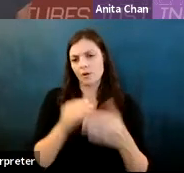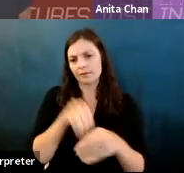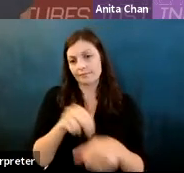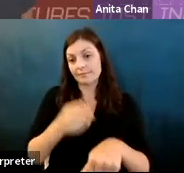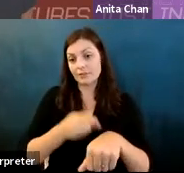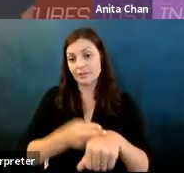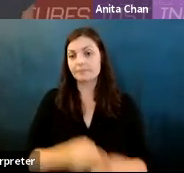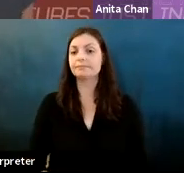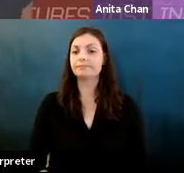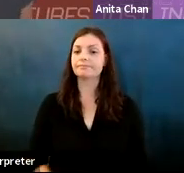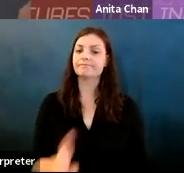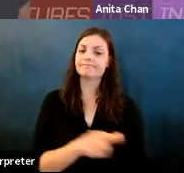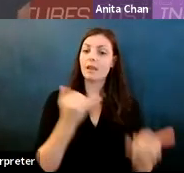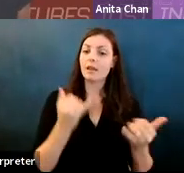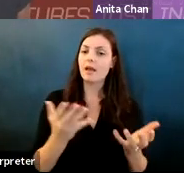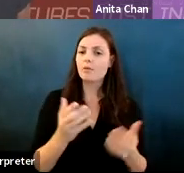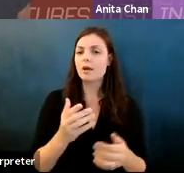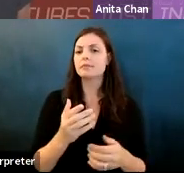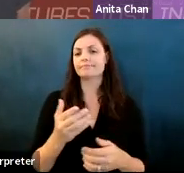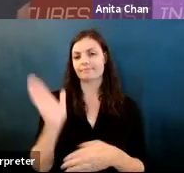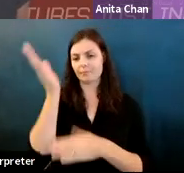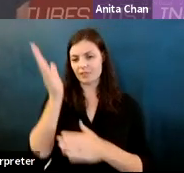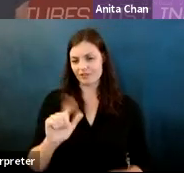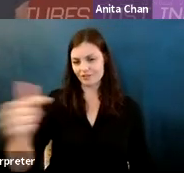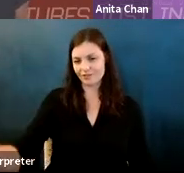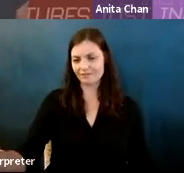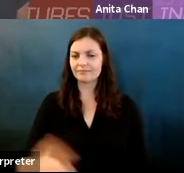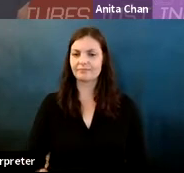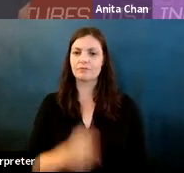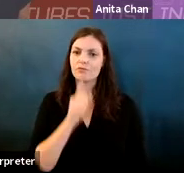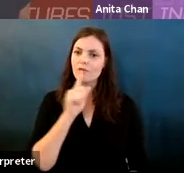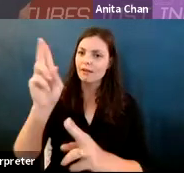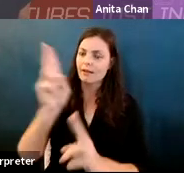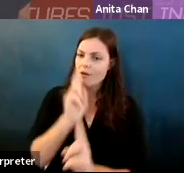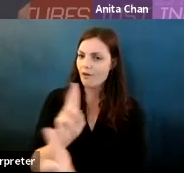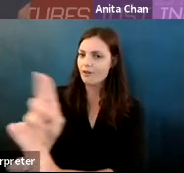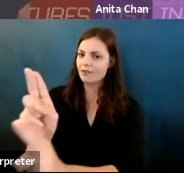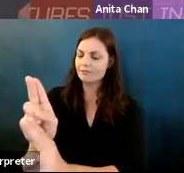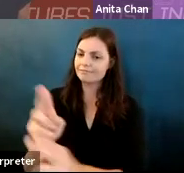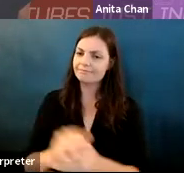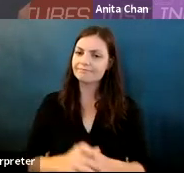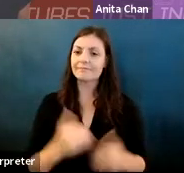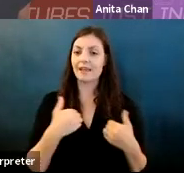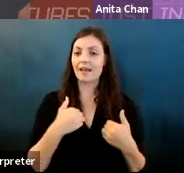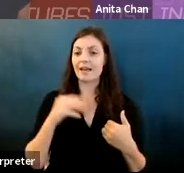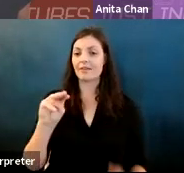Karrie Karahalios: we'd know like to turn it over to our presenters we are extremely honored to have Dr Fernanda Viegas and Dr Martin Wattenberg.